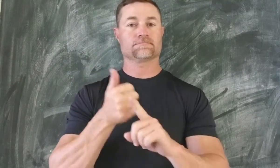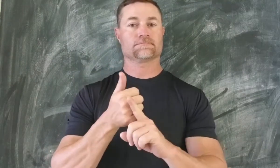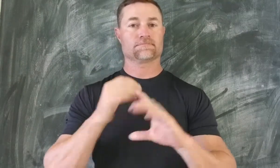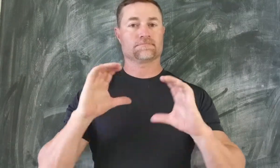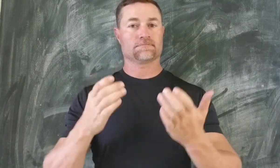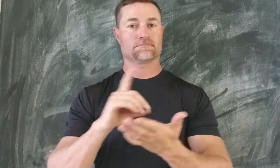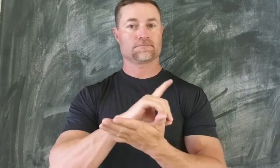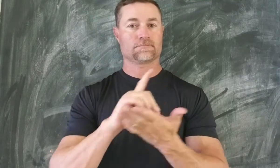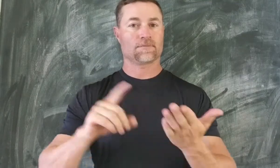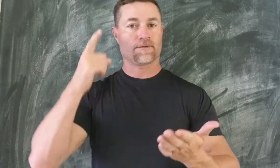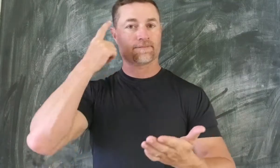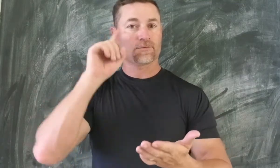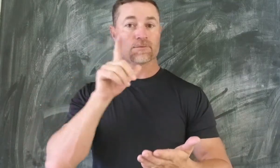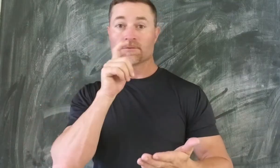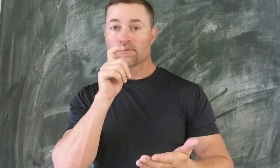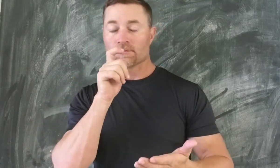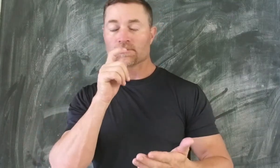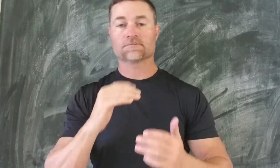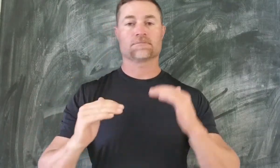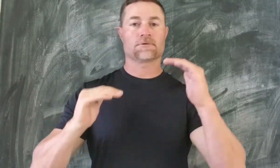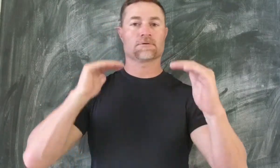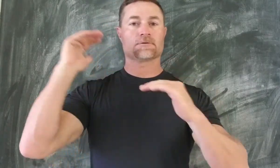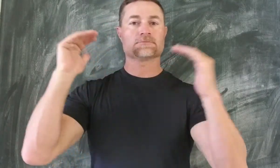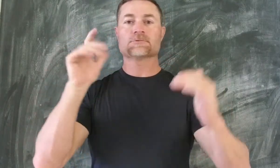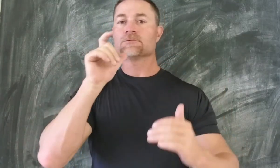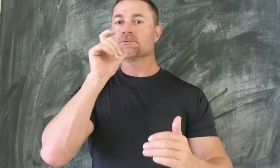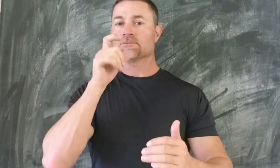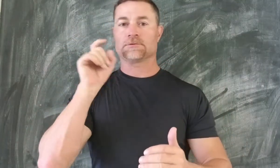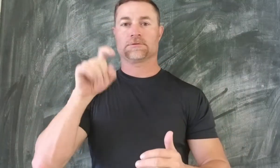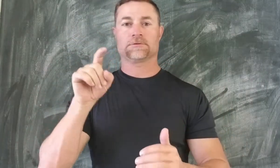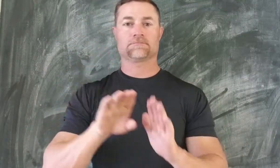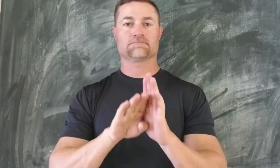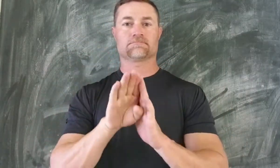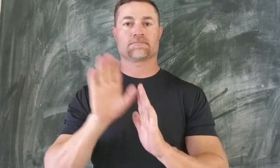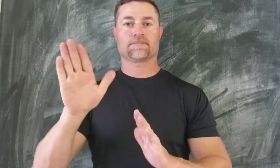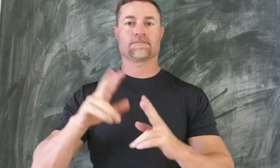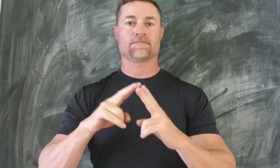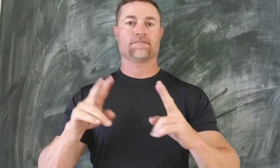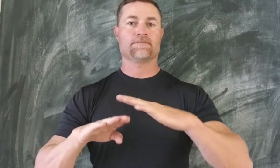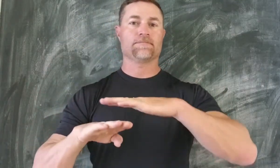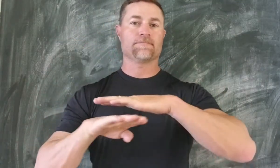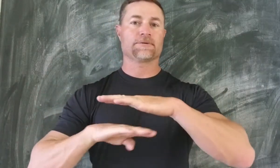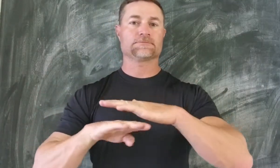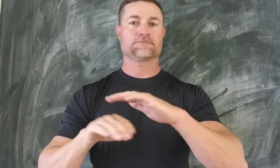This class is designed for adults who need to develop their very basic